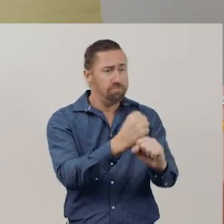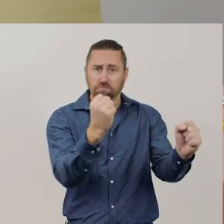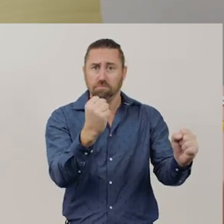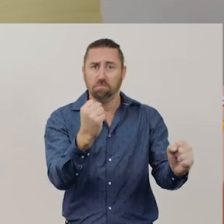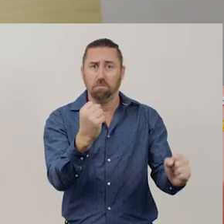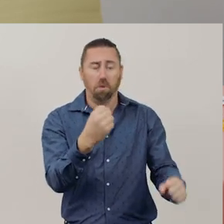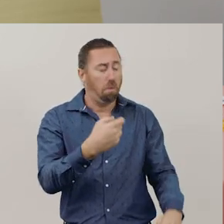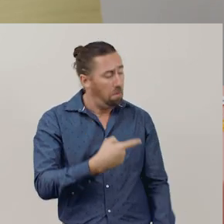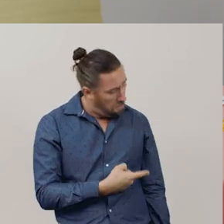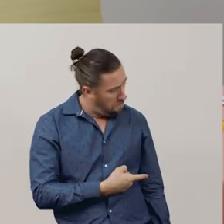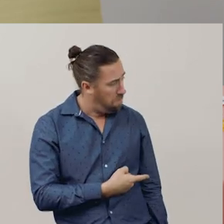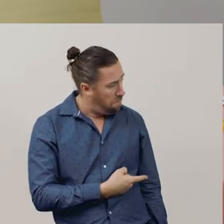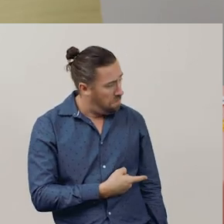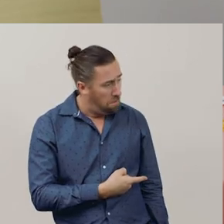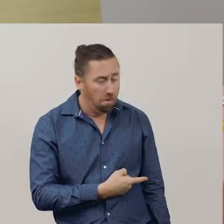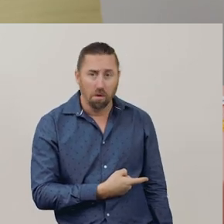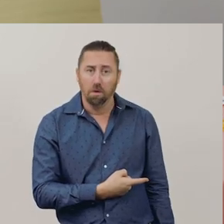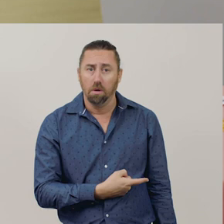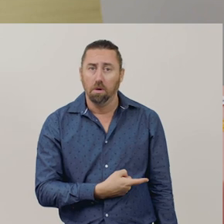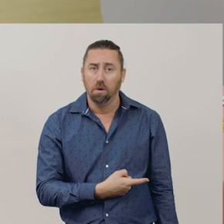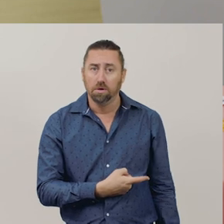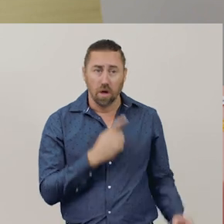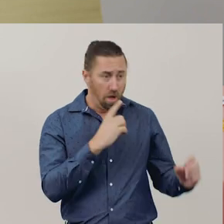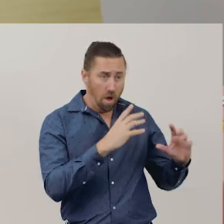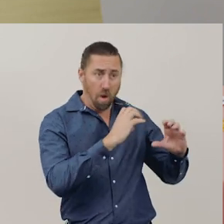The quantity of blown-up balloons decreased.